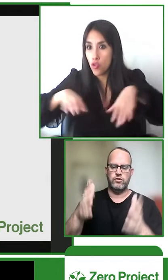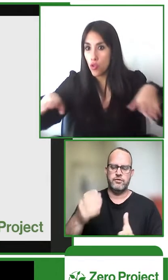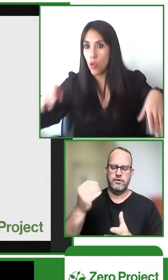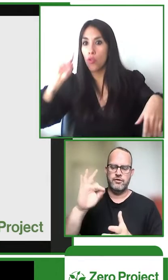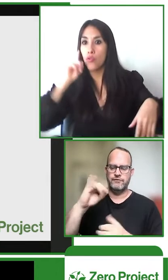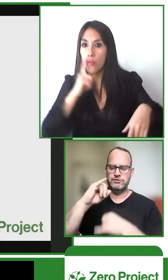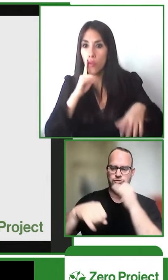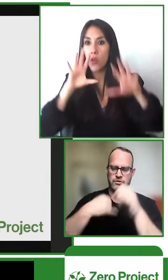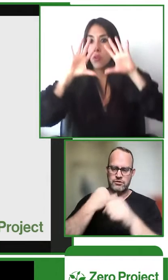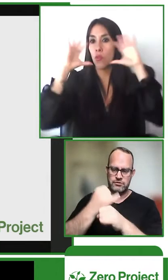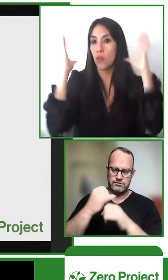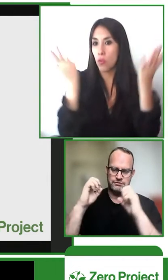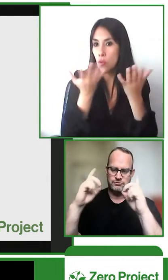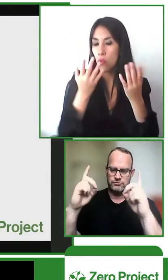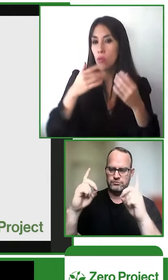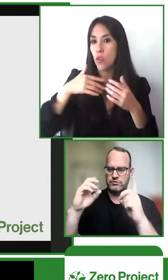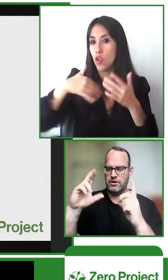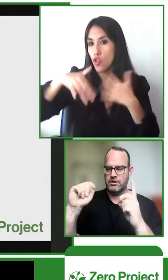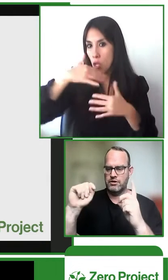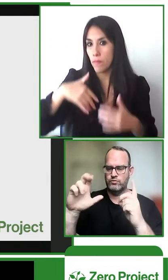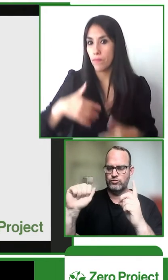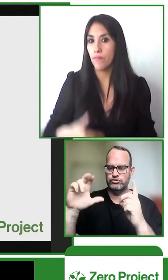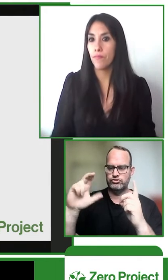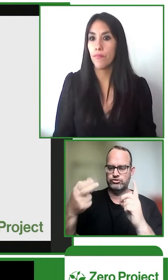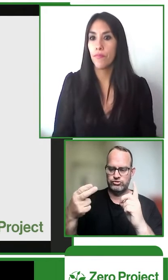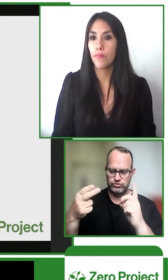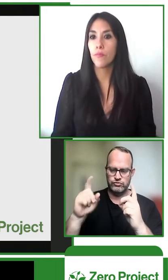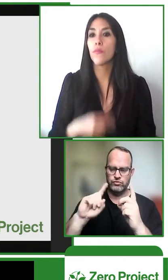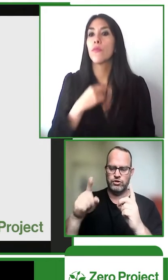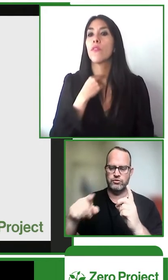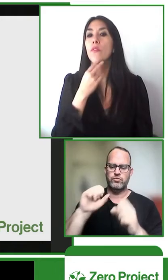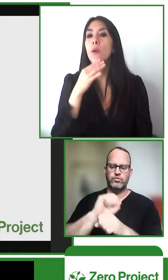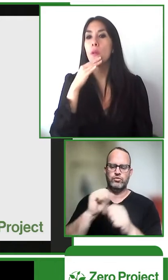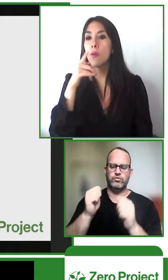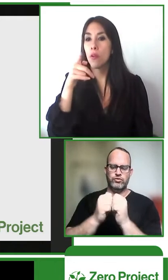dean and she is also the director of the center for international